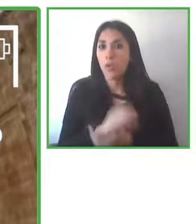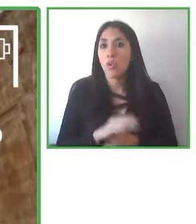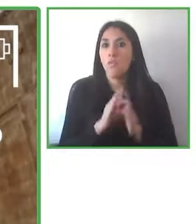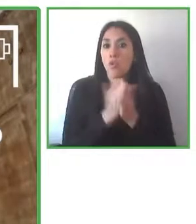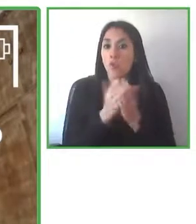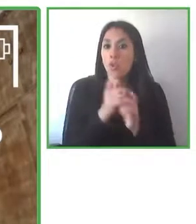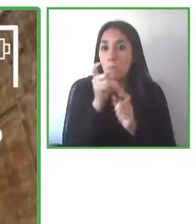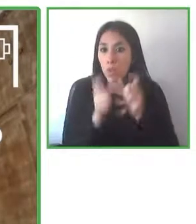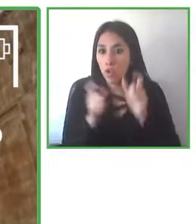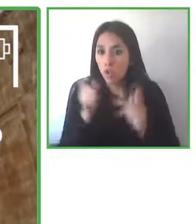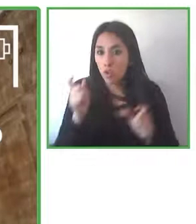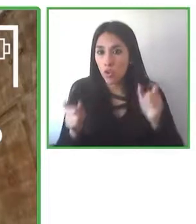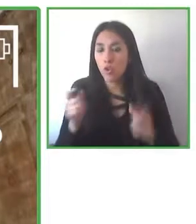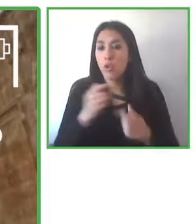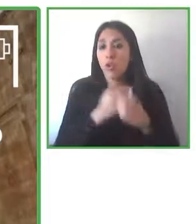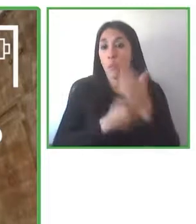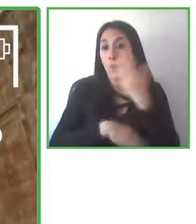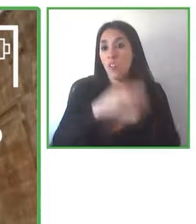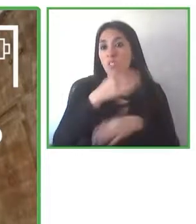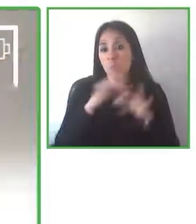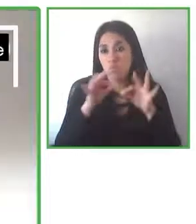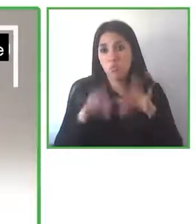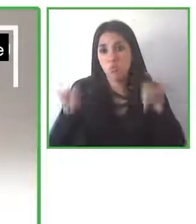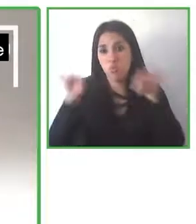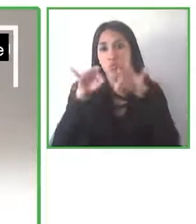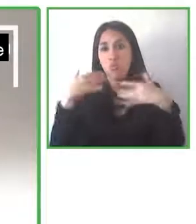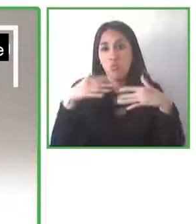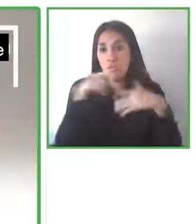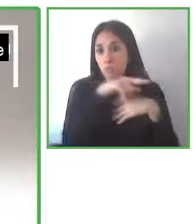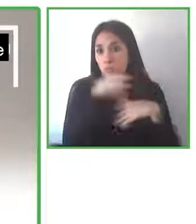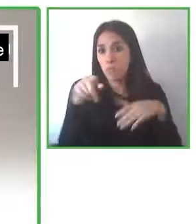has made such difference because now people with disabilities can understand the information